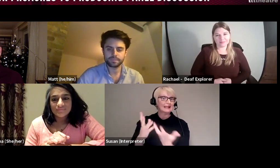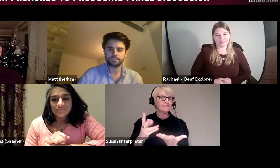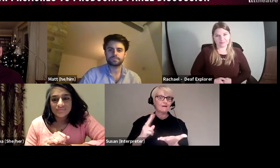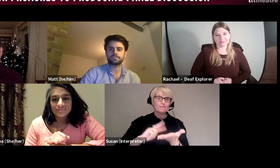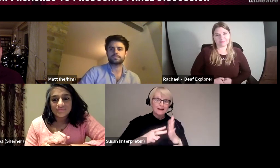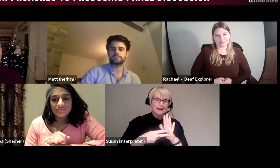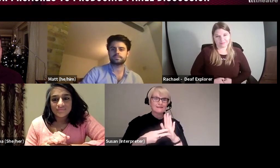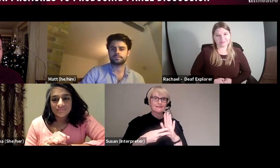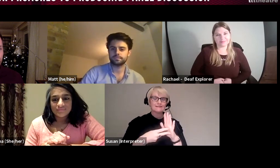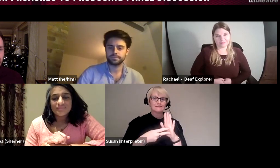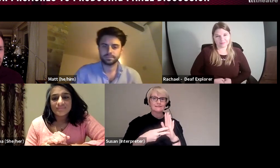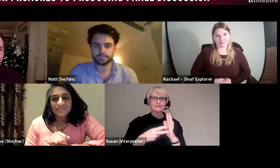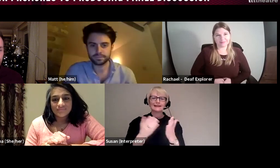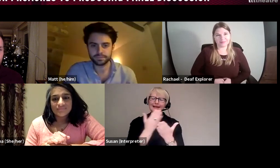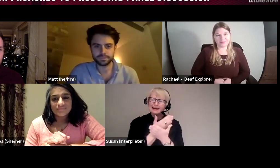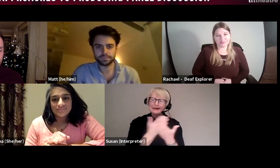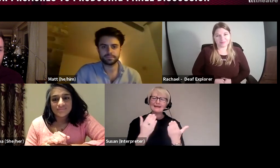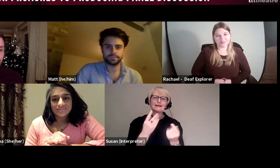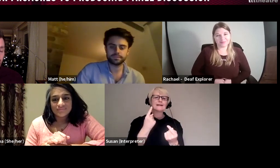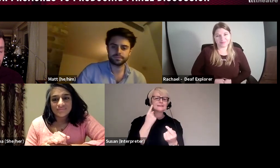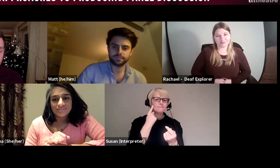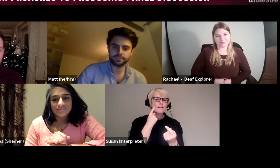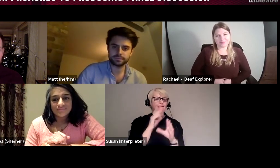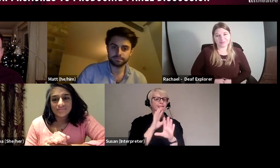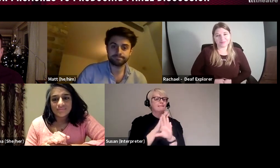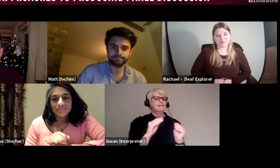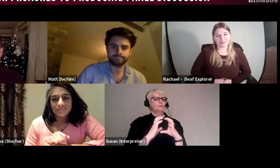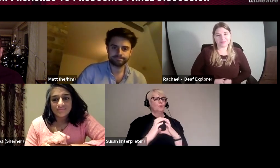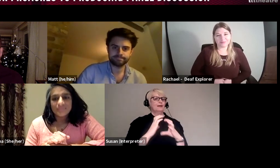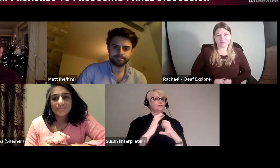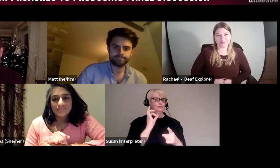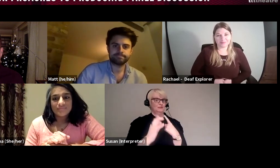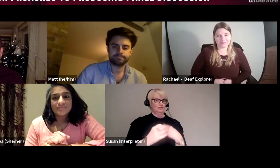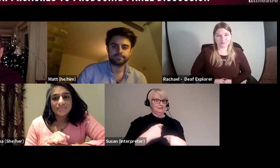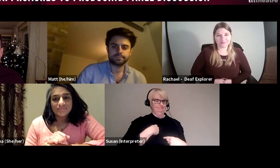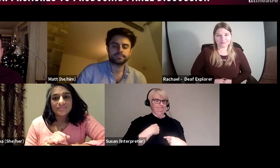and clear and simple communications as well, I find that specially for me working with